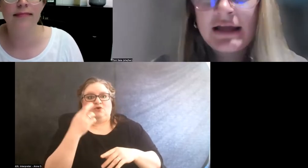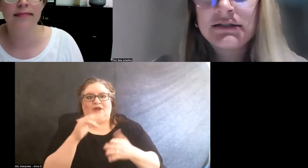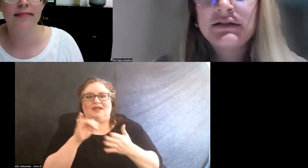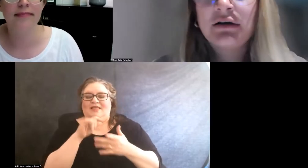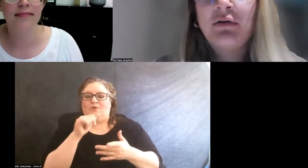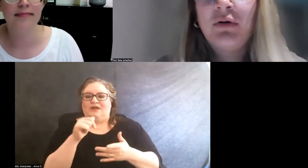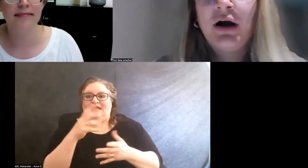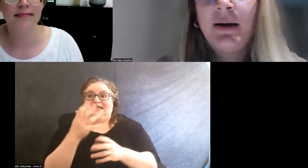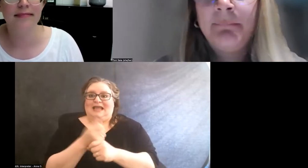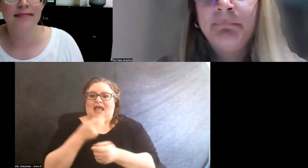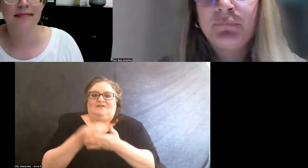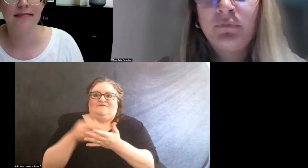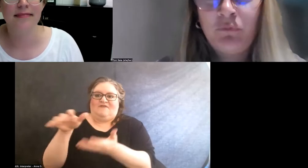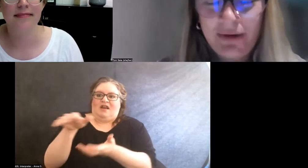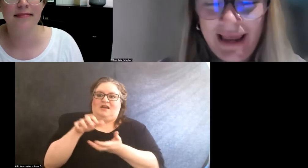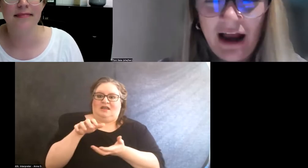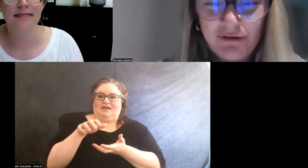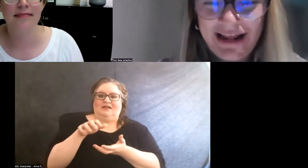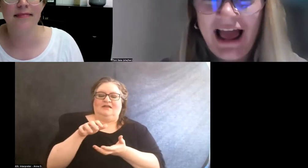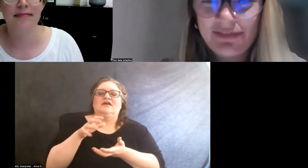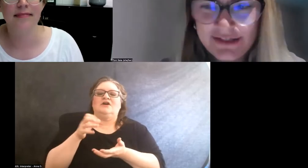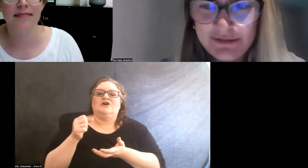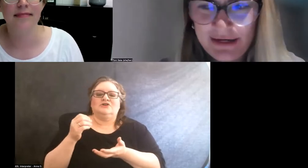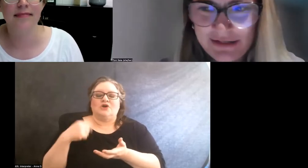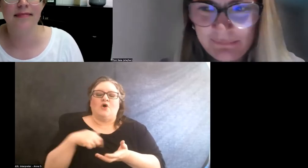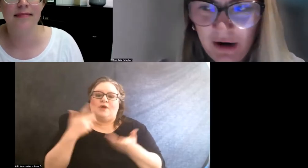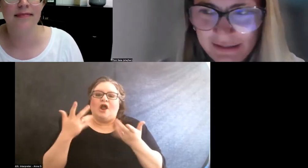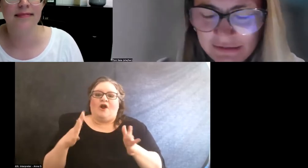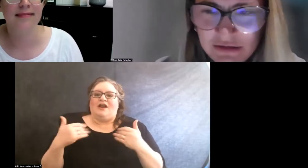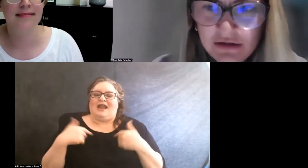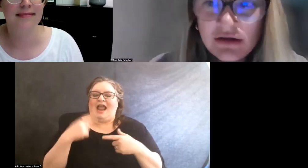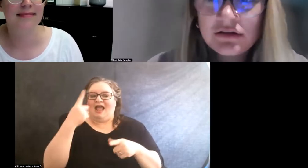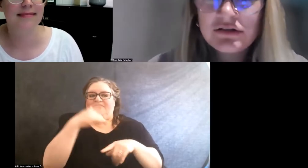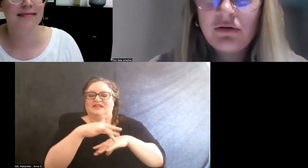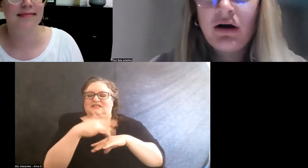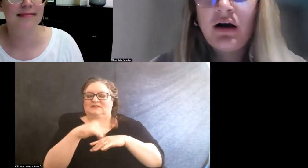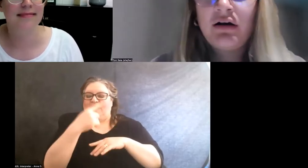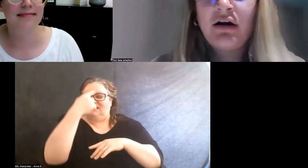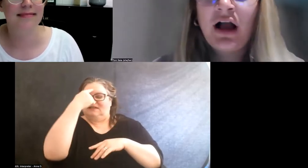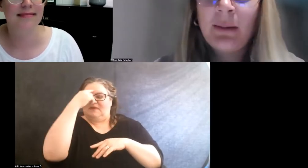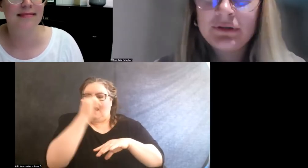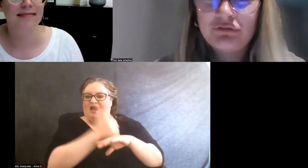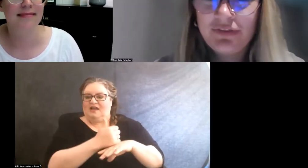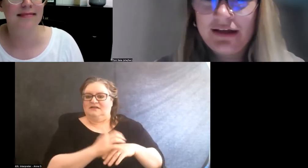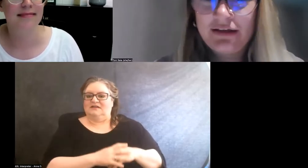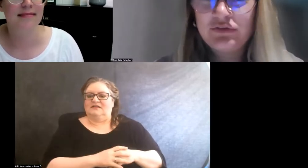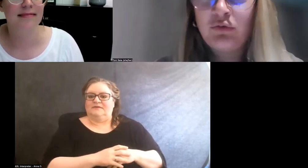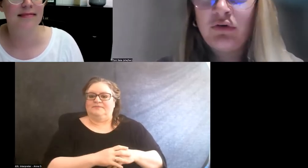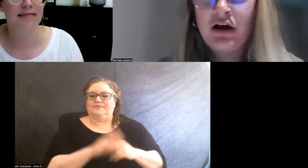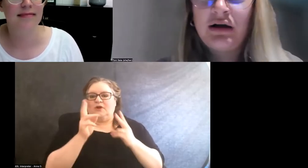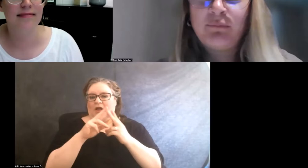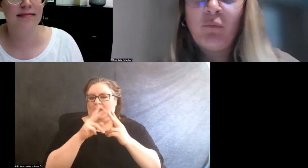And so we already had this space in mind. So a couple of things.